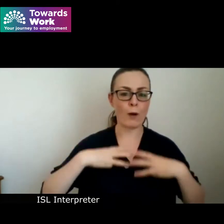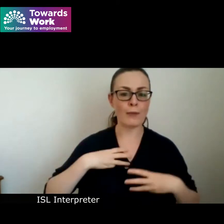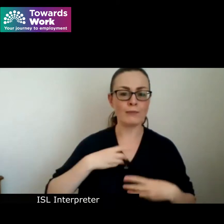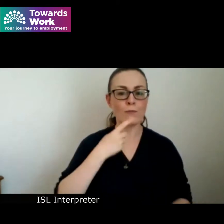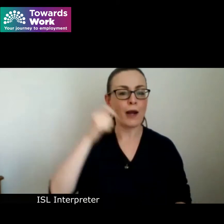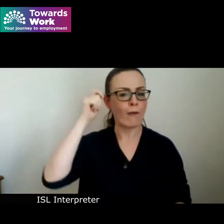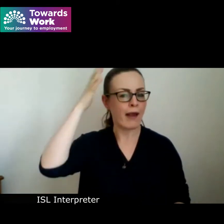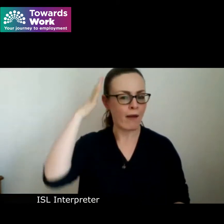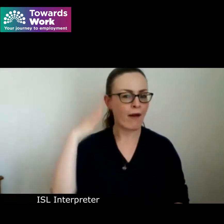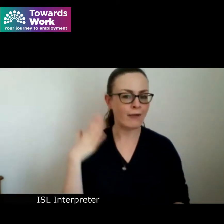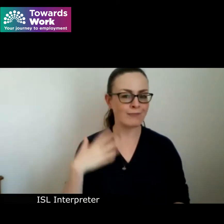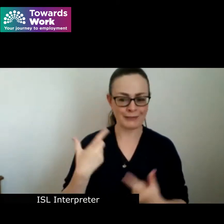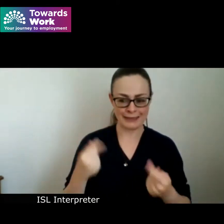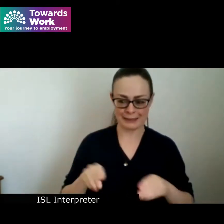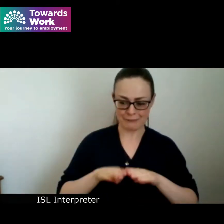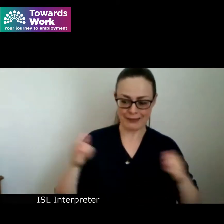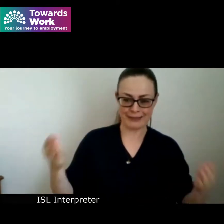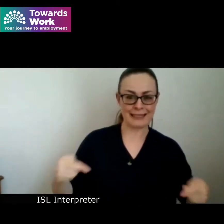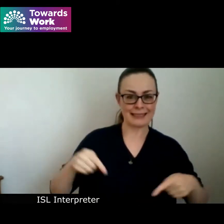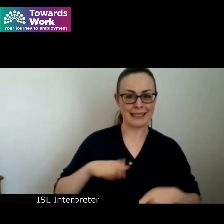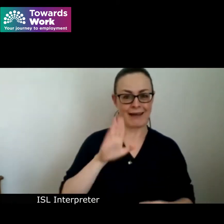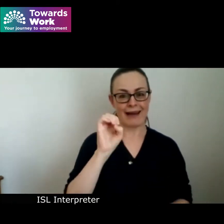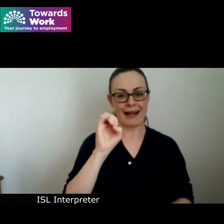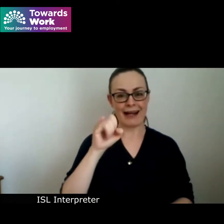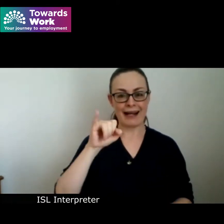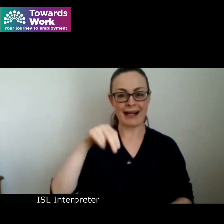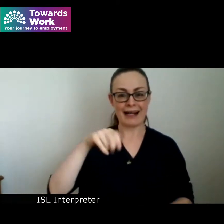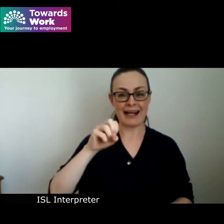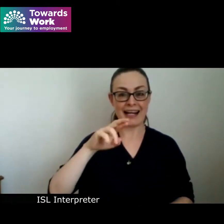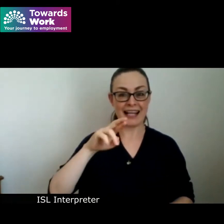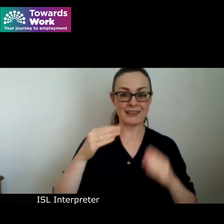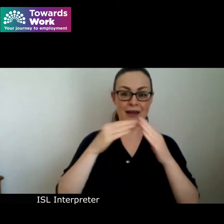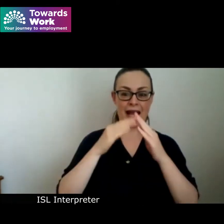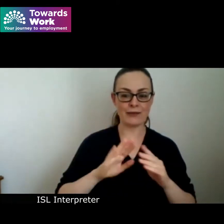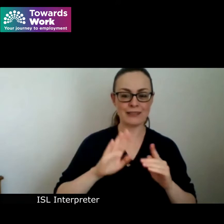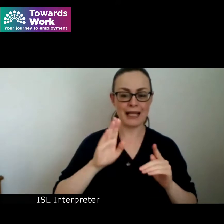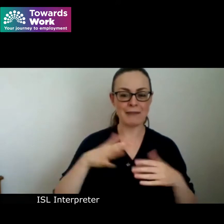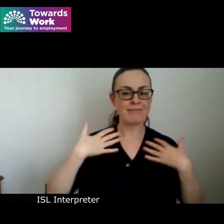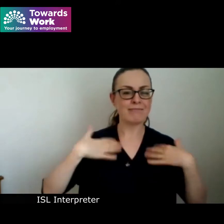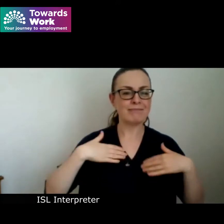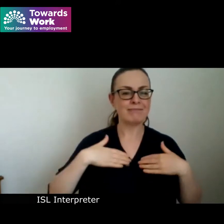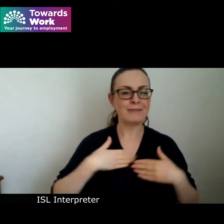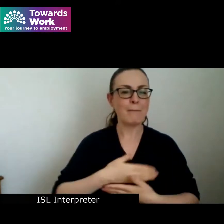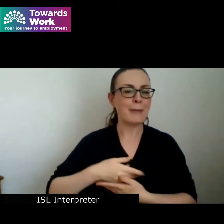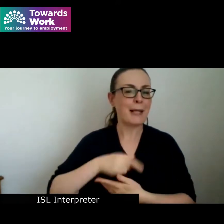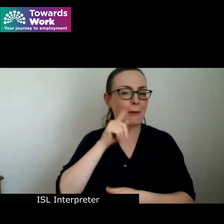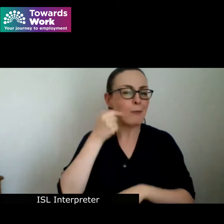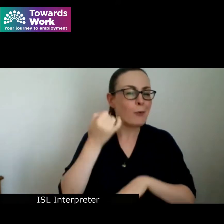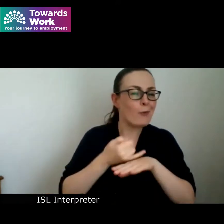sitting at my desk here in Leinster house and I'm wearing a baby blue shawl so at the outset I want